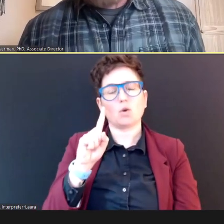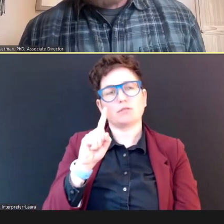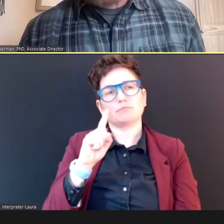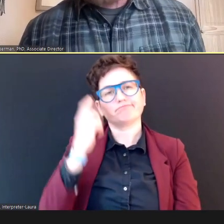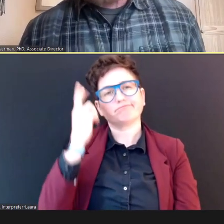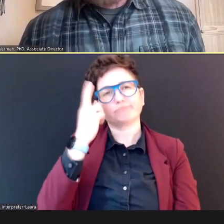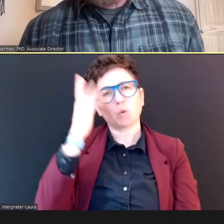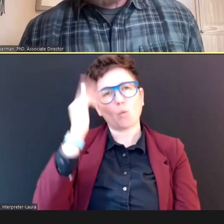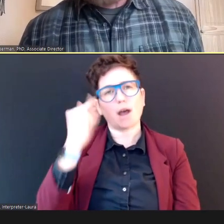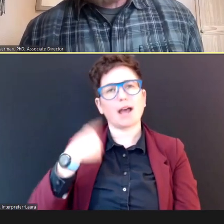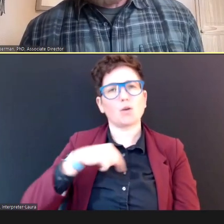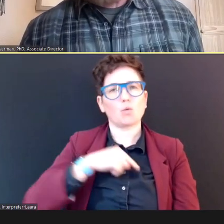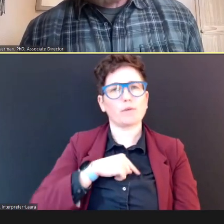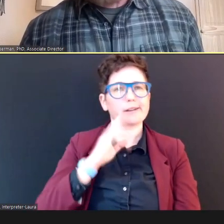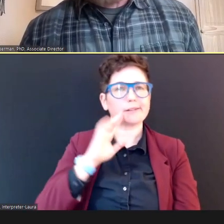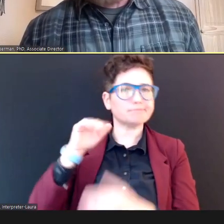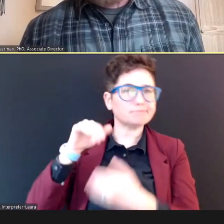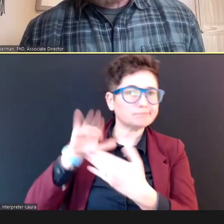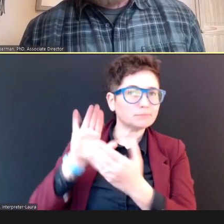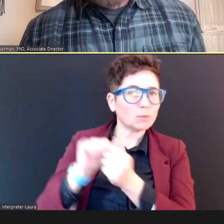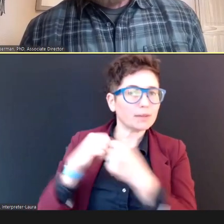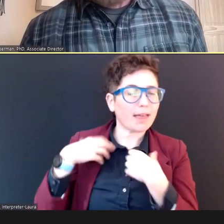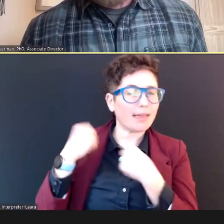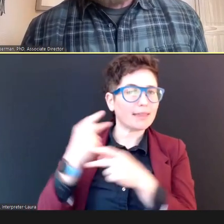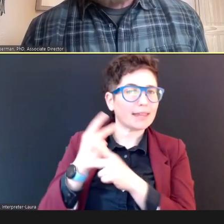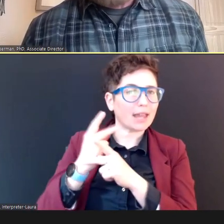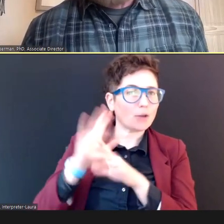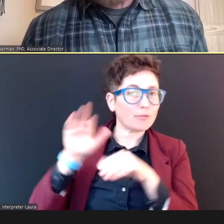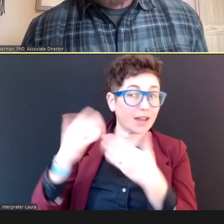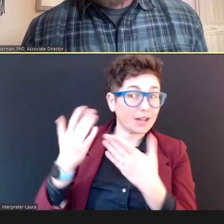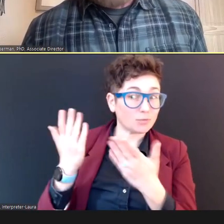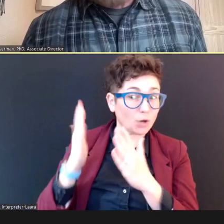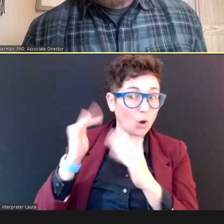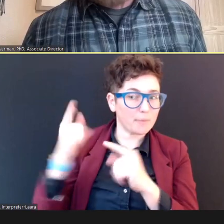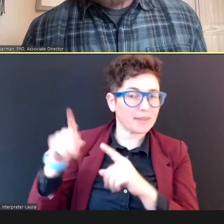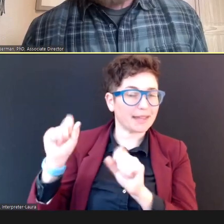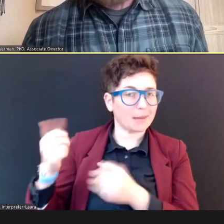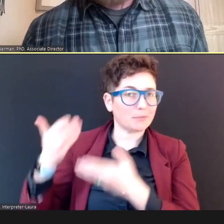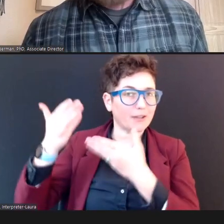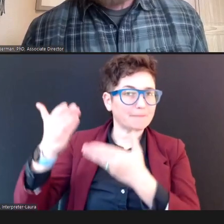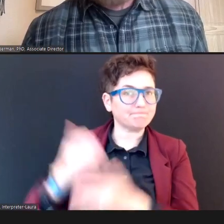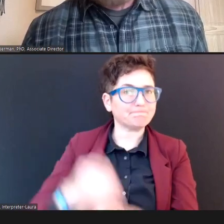healthcare provider, and what it is we're hoping they can provide. Dr. Terry Foust, AuD, CCC-A/SLP: Yeah, it's really --